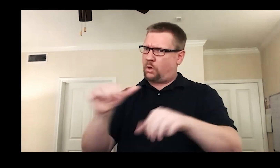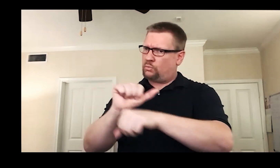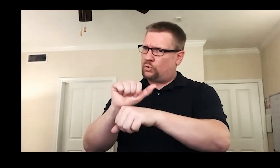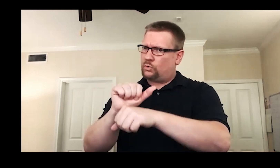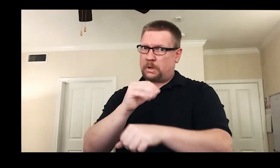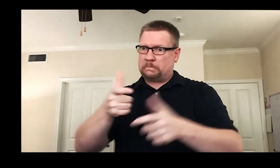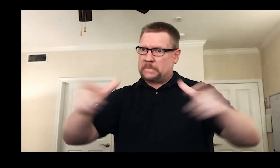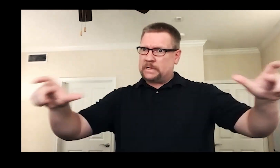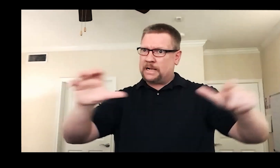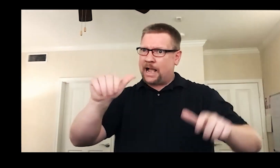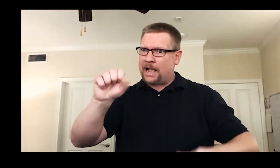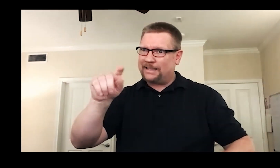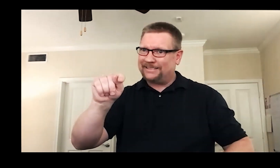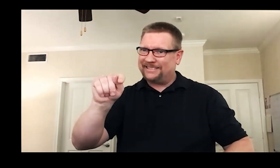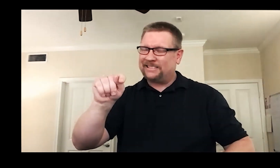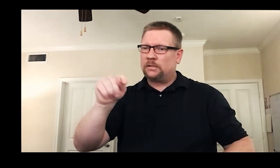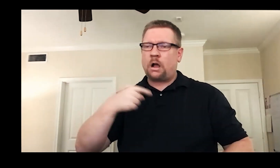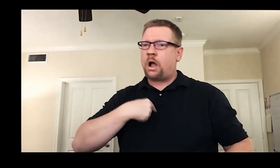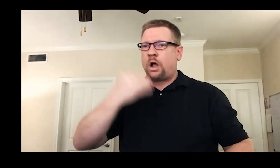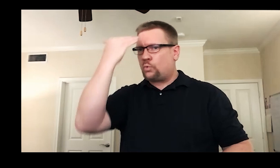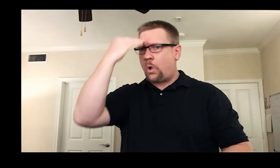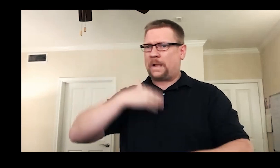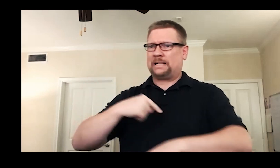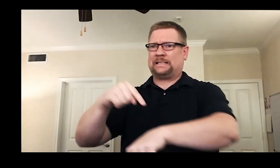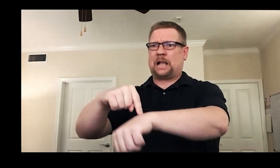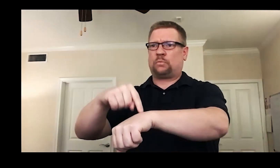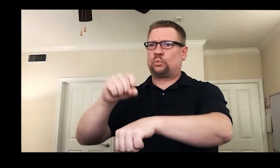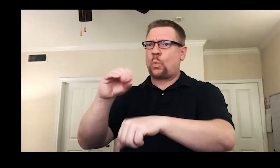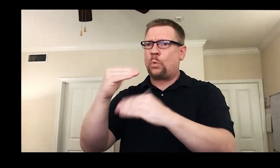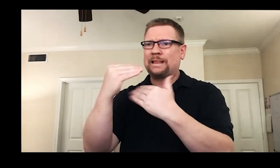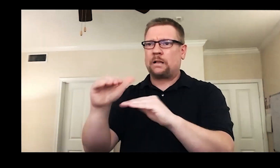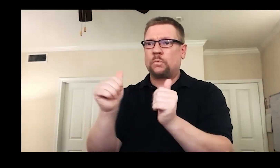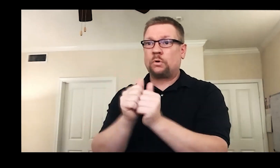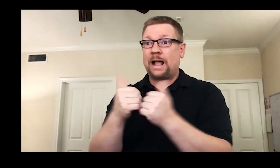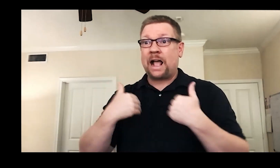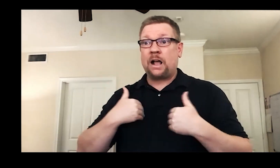not to mention the size of the cast. I knew I would be stretched too thin to be